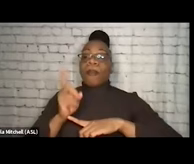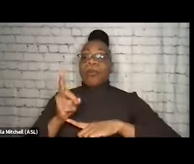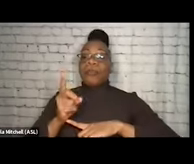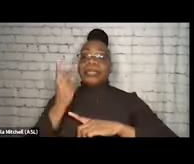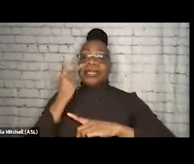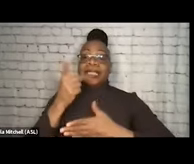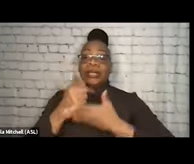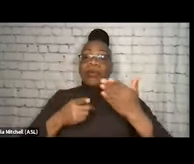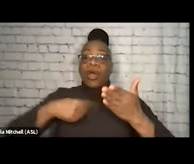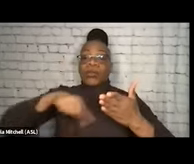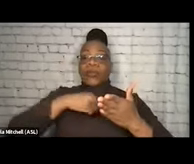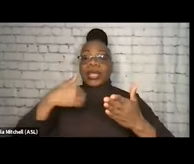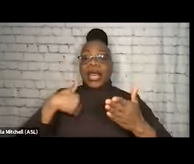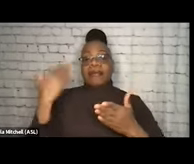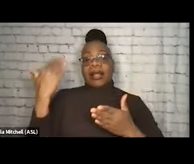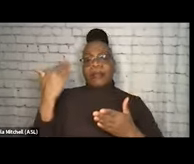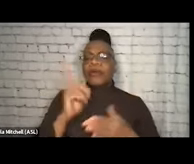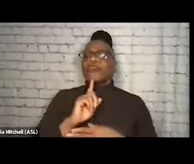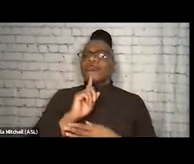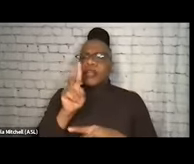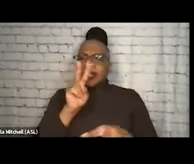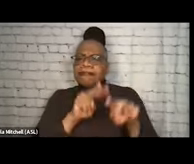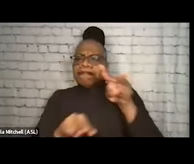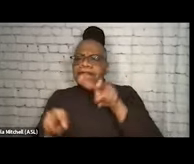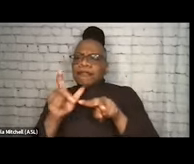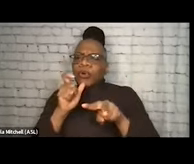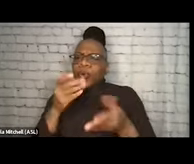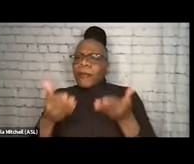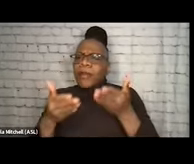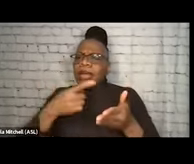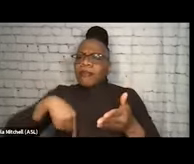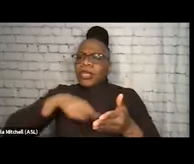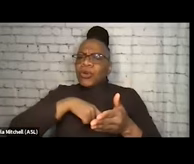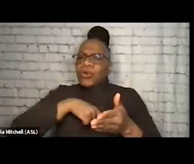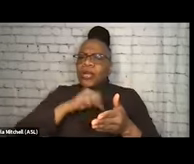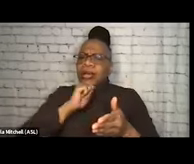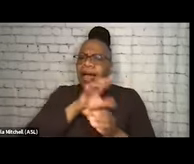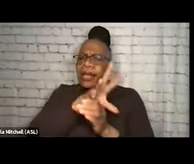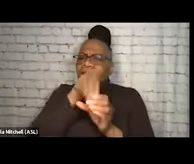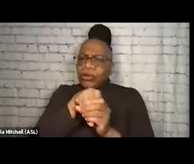and like I said, take a hard look at who we may be leaving out. This slide has informed a lot of our work.